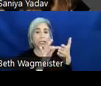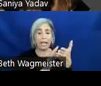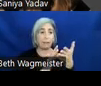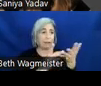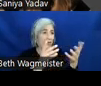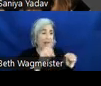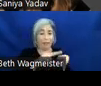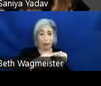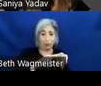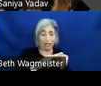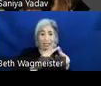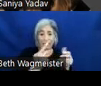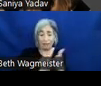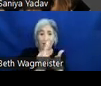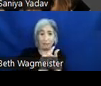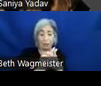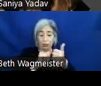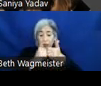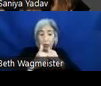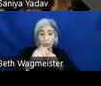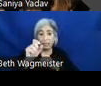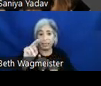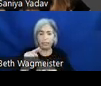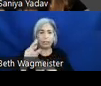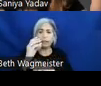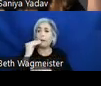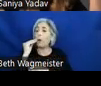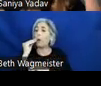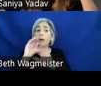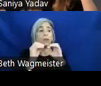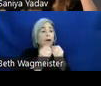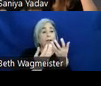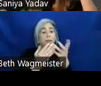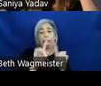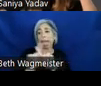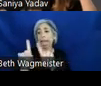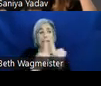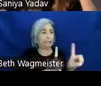Since workstation setups at home and in the office may differ we want to ensure that our